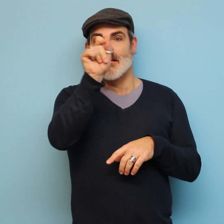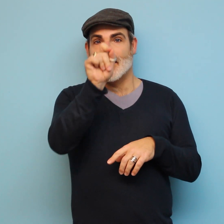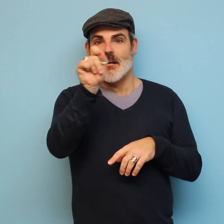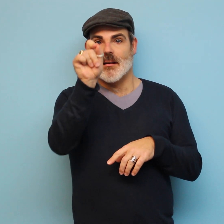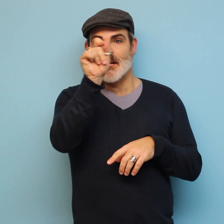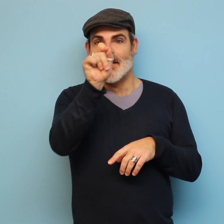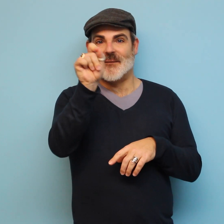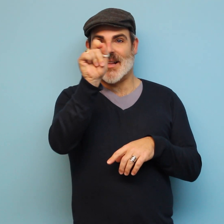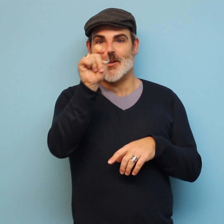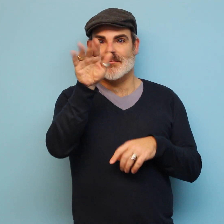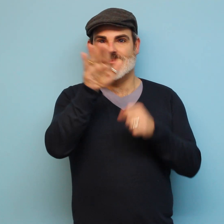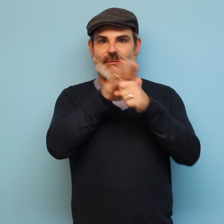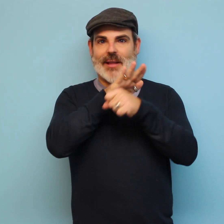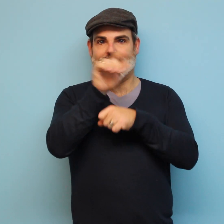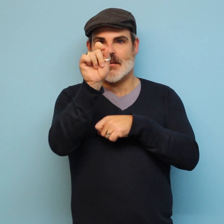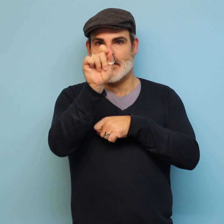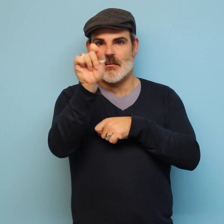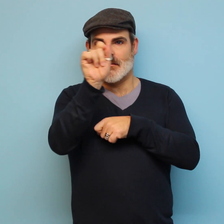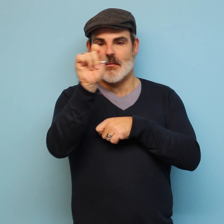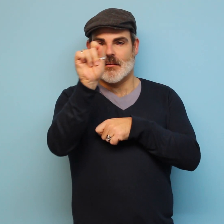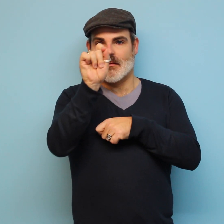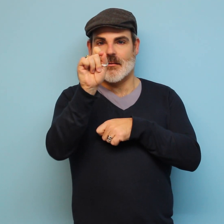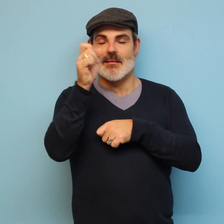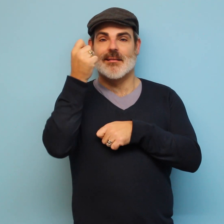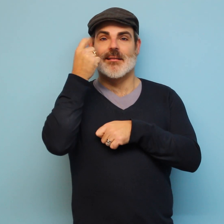When you fill a circle, make sure it is completely filled.